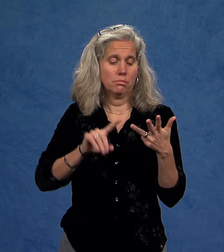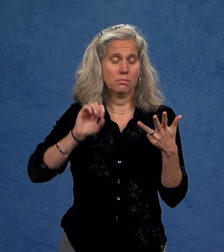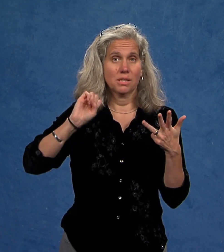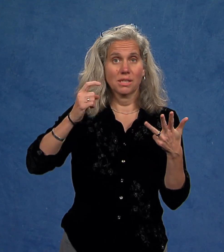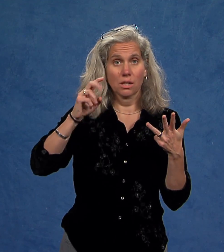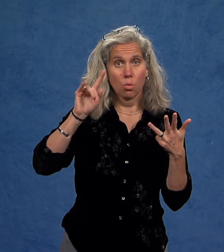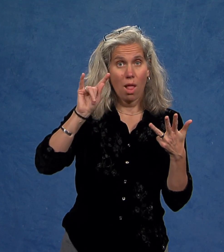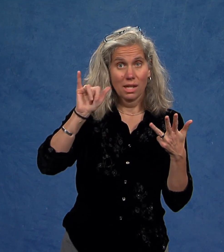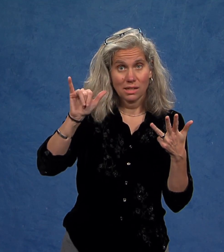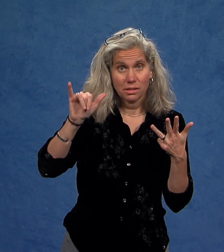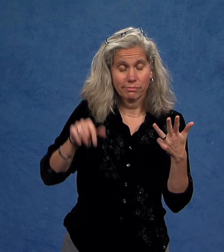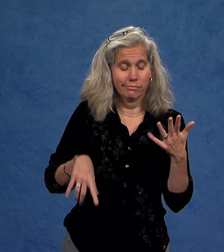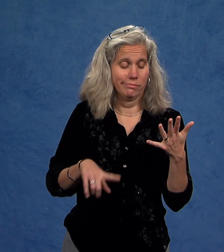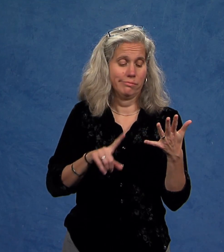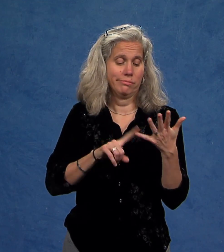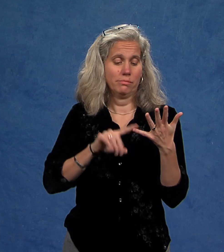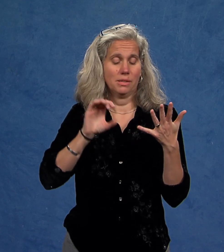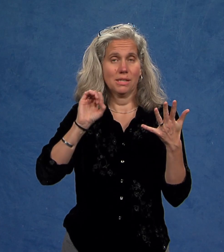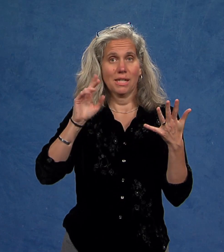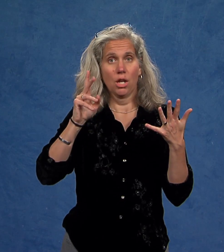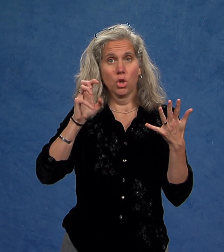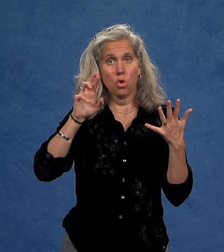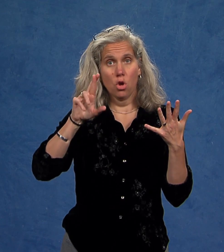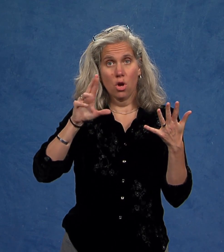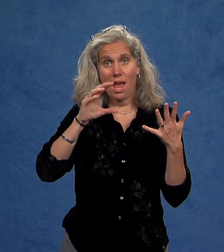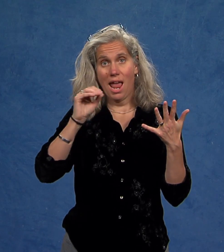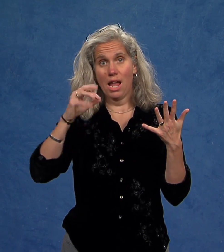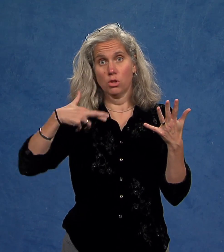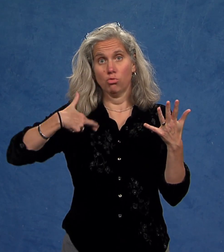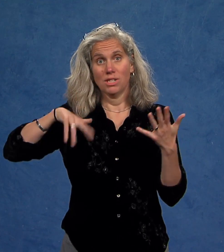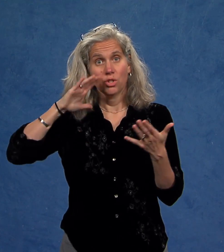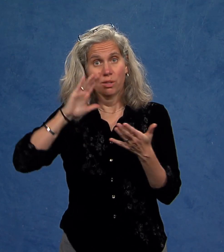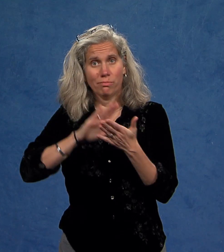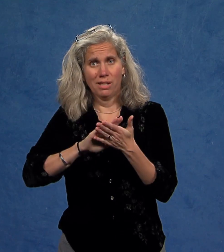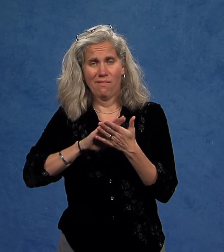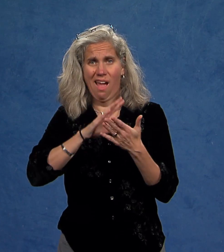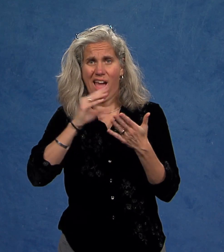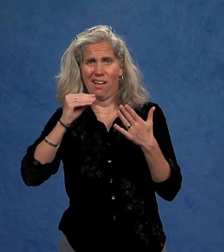sexuality, secular and religious beliefs,